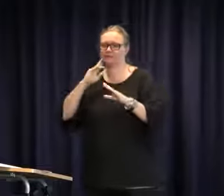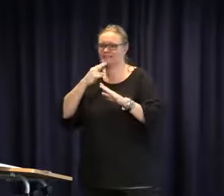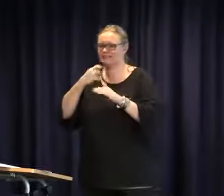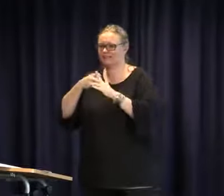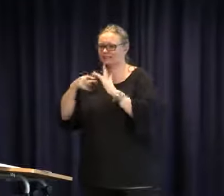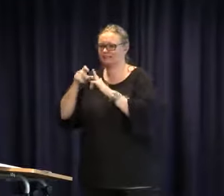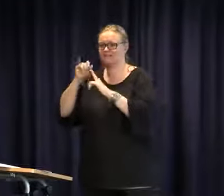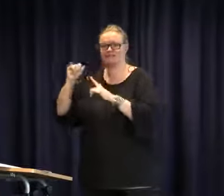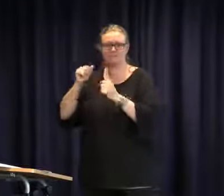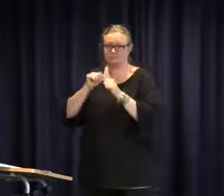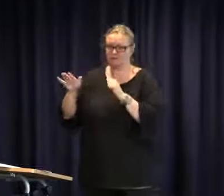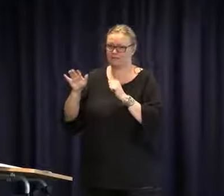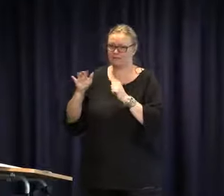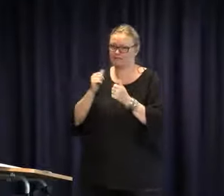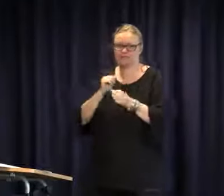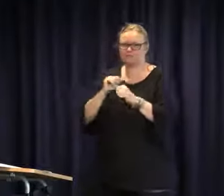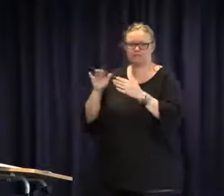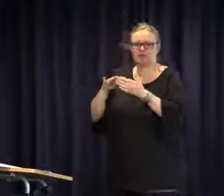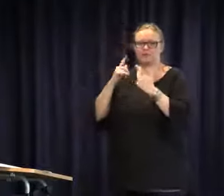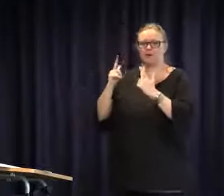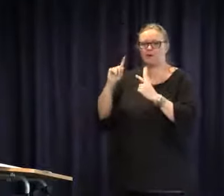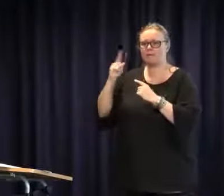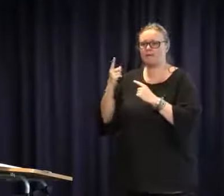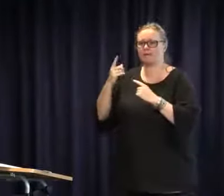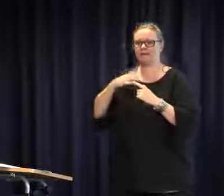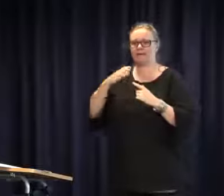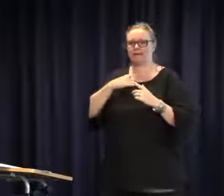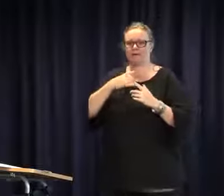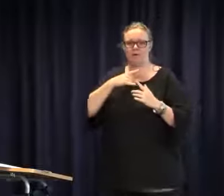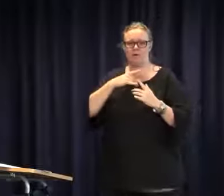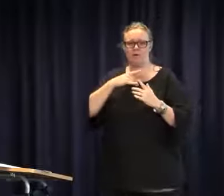got the Facebook page of the Aussie Deaf Kids, which is absolutely fantastic and they are